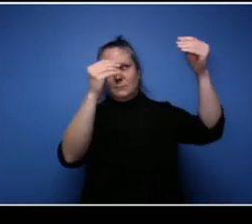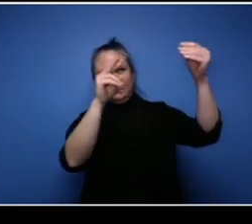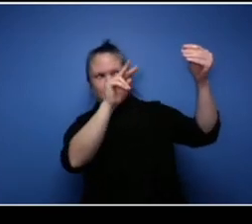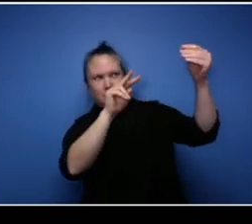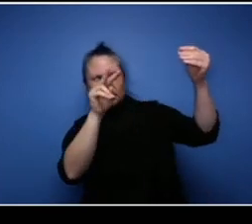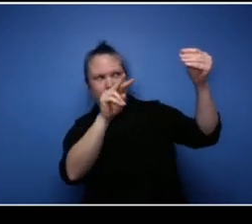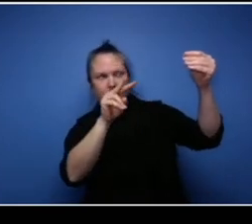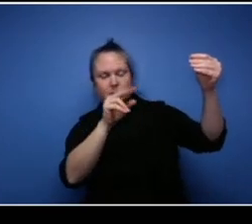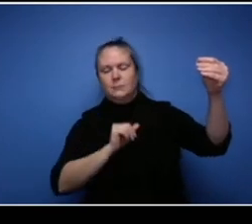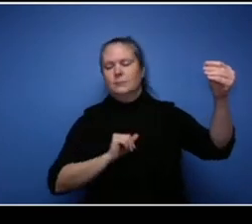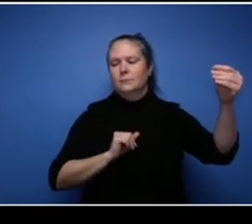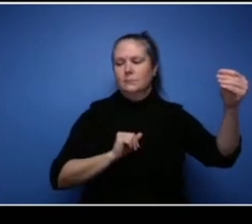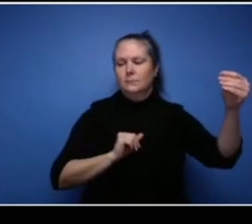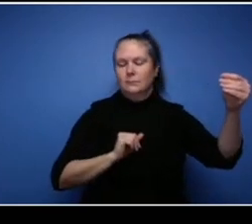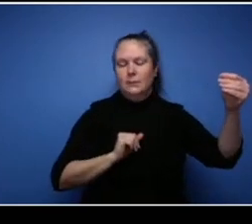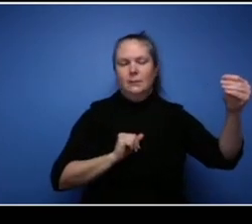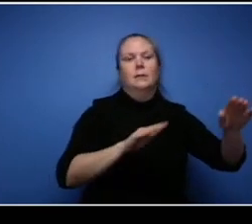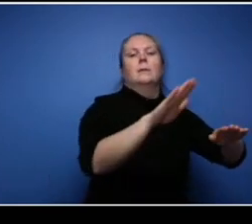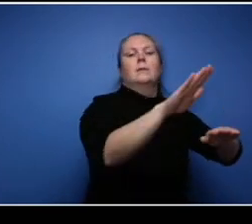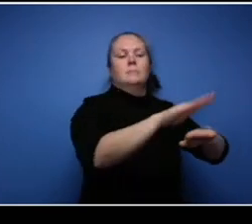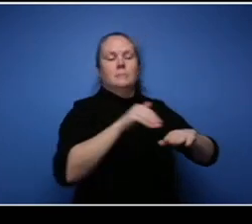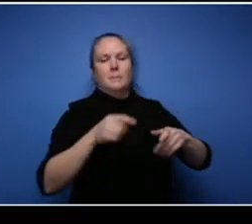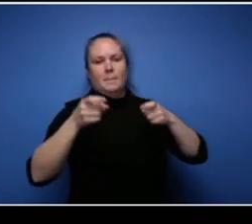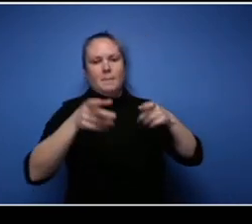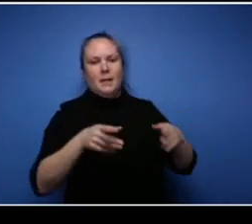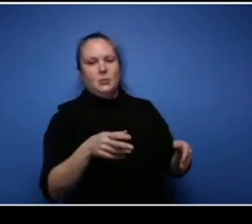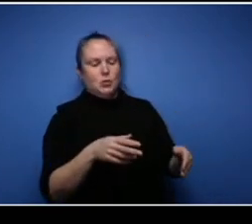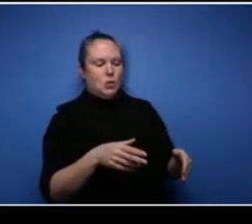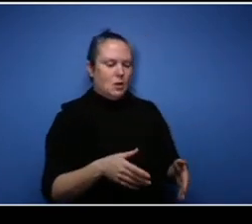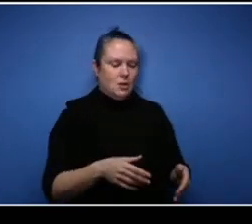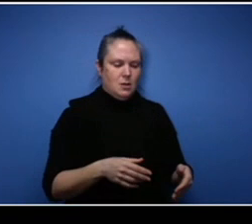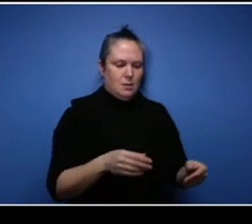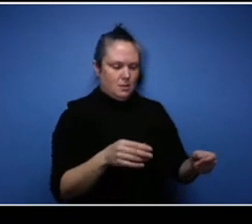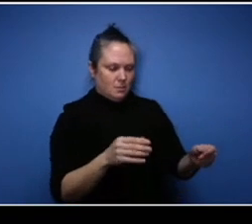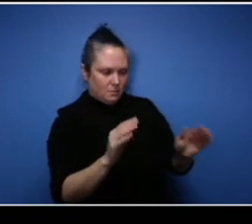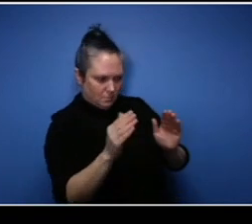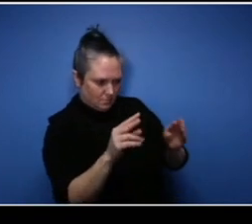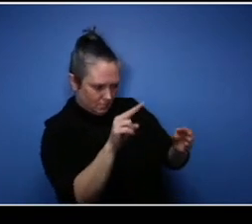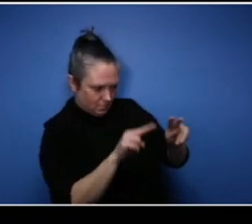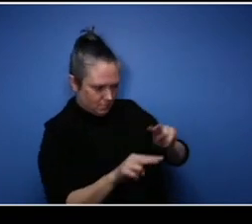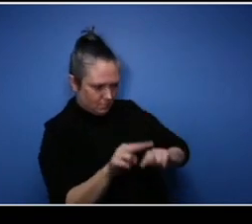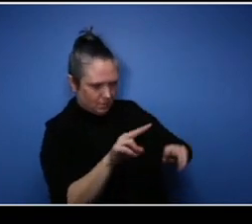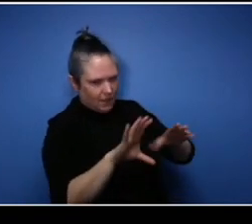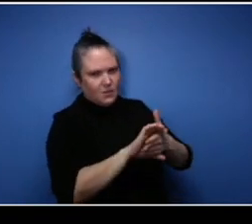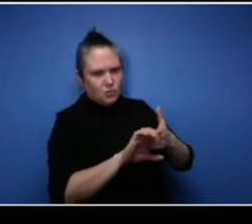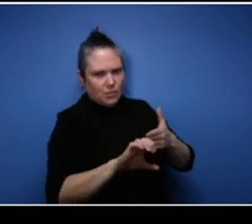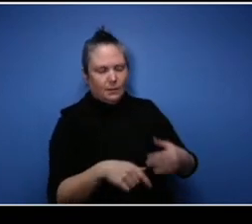They asked me for every piece of ID I ever had in my wallet and I've been with this bank